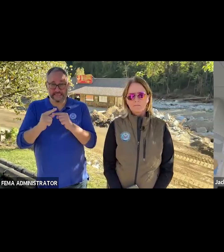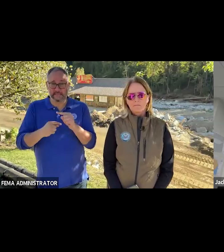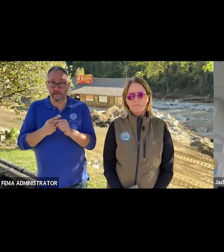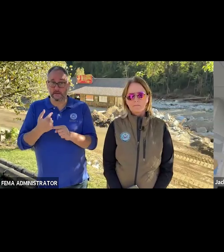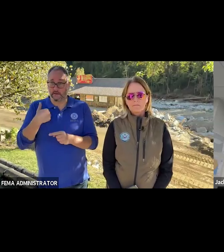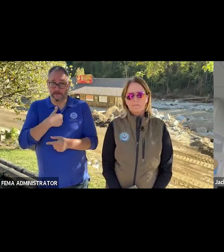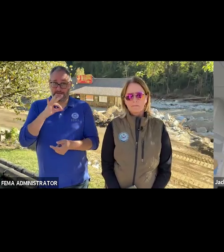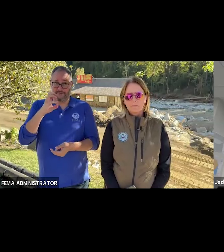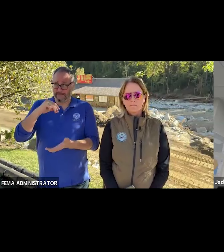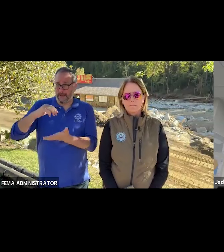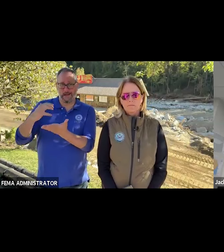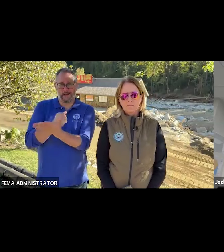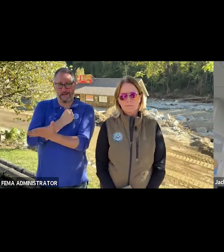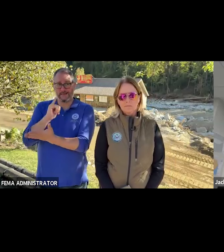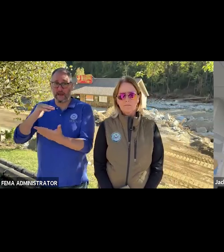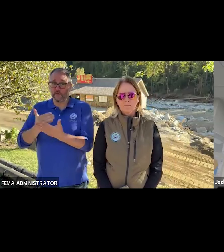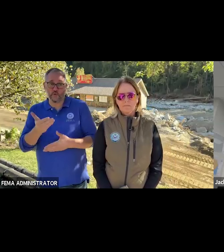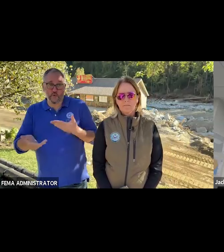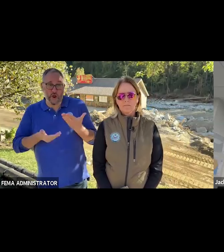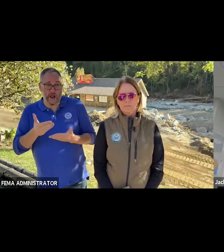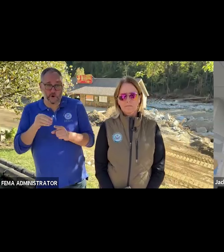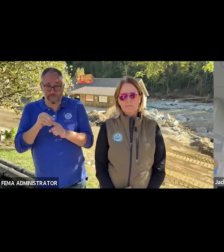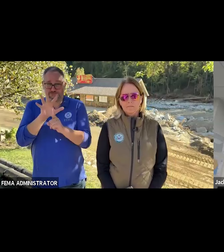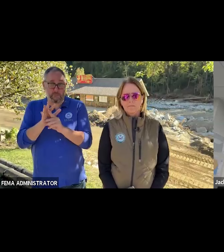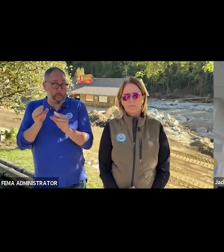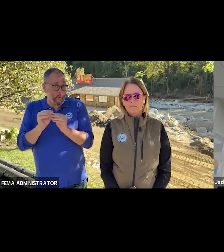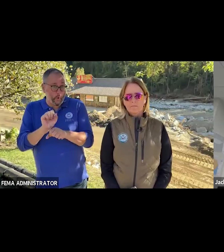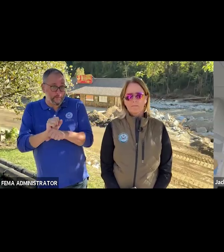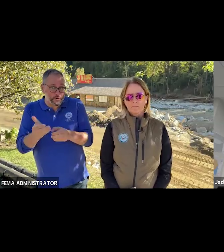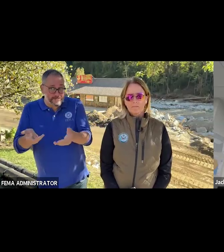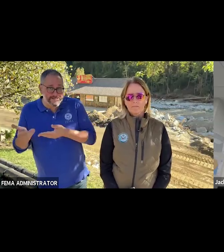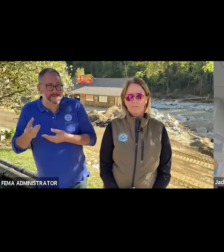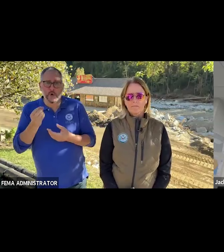and maybe onboard, more employees for those, response and recovery efforts?